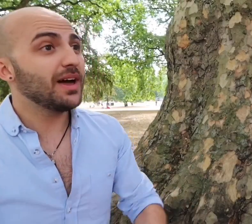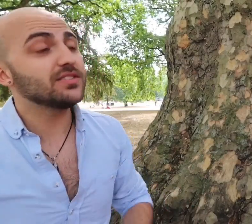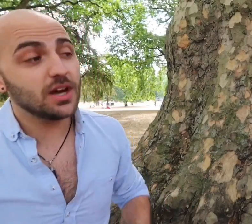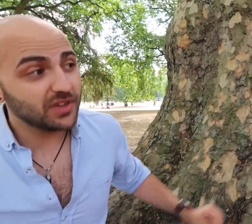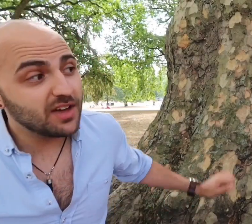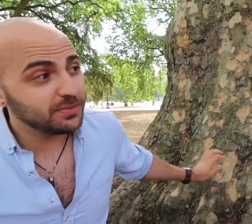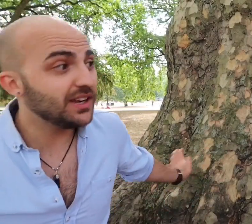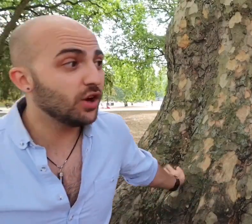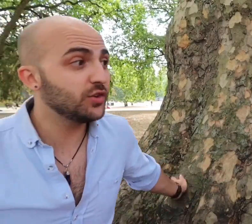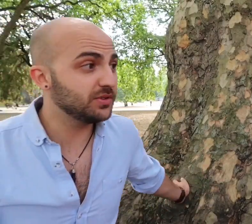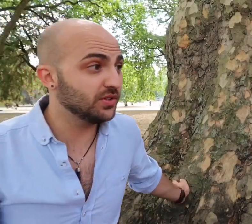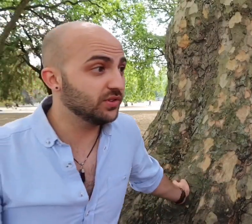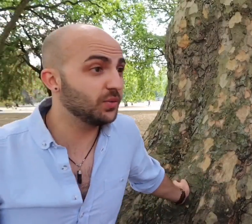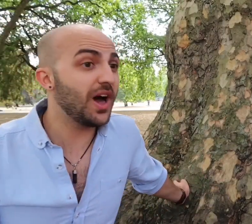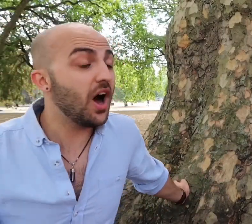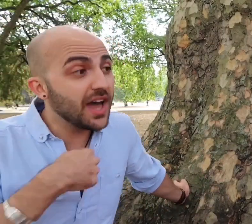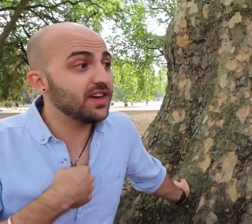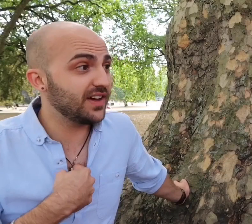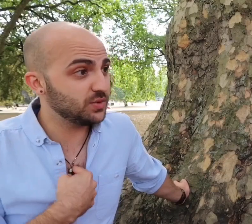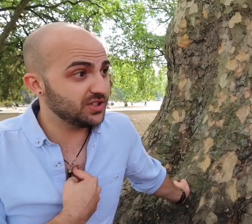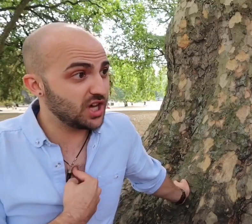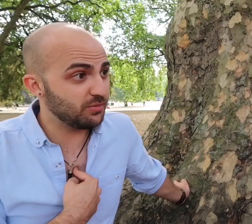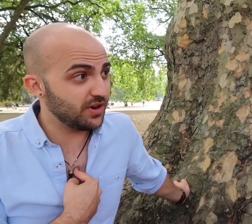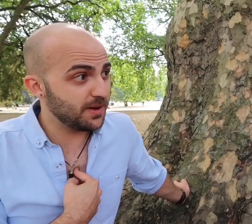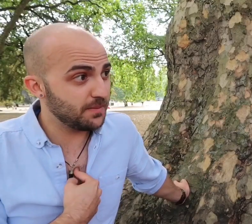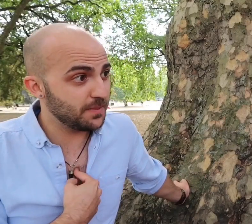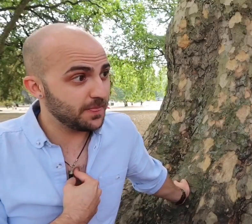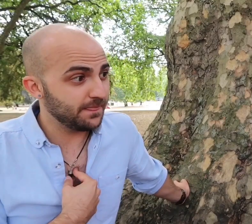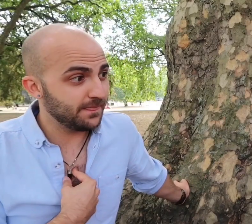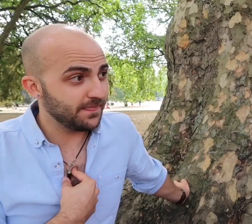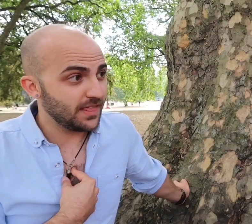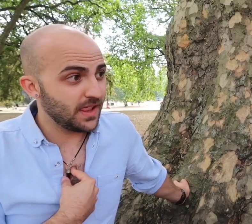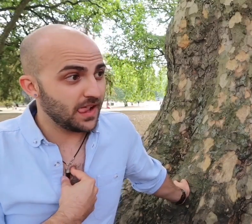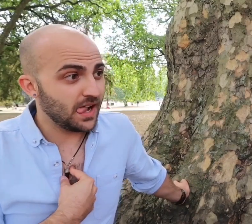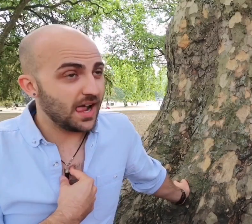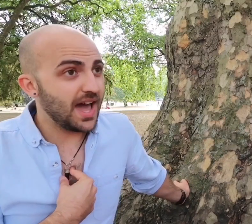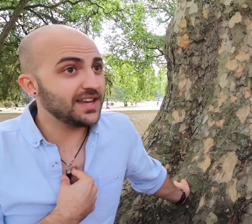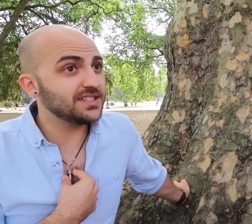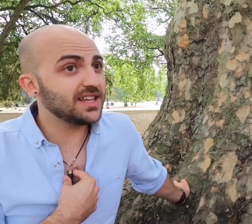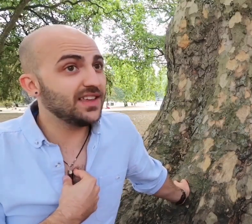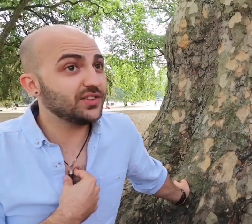the amount of times I've been in hospitals where I have had to interpret and it's